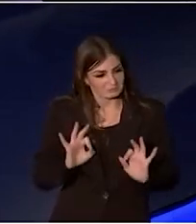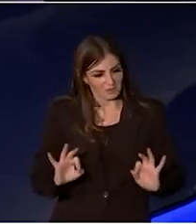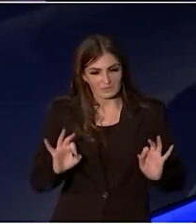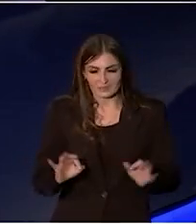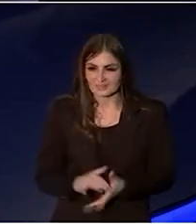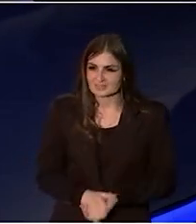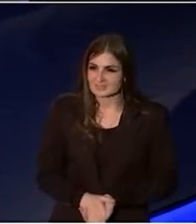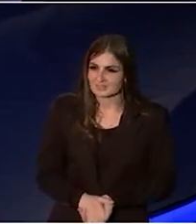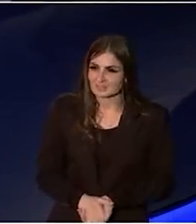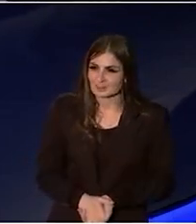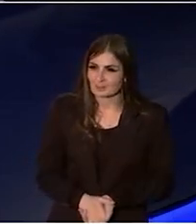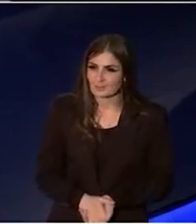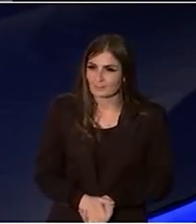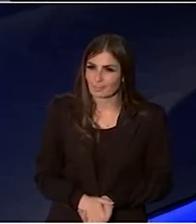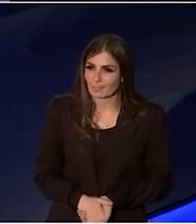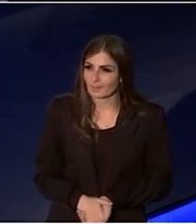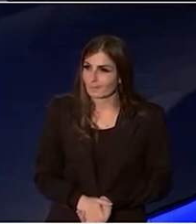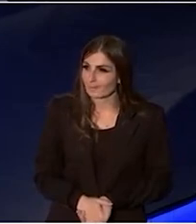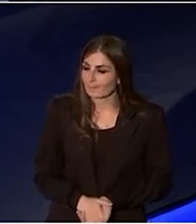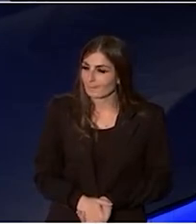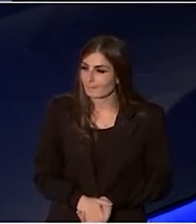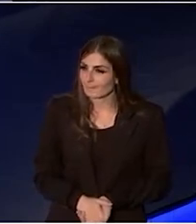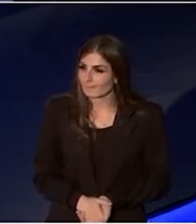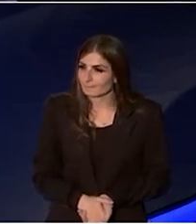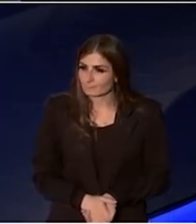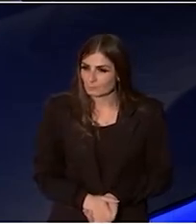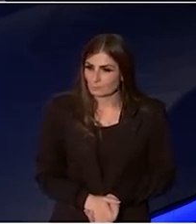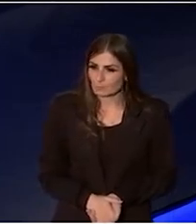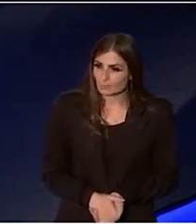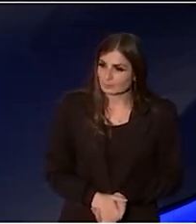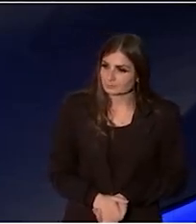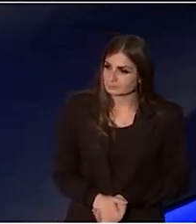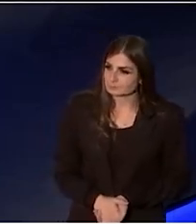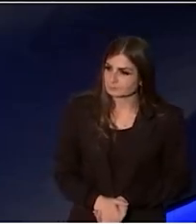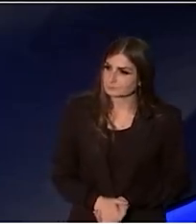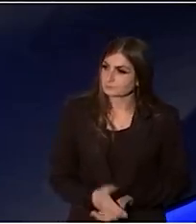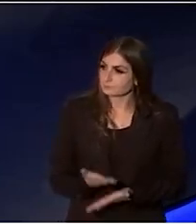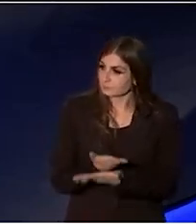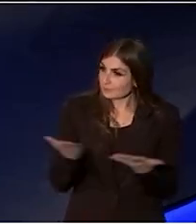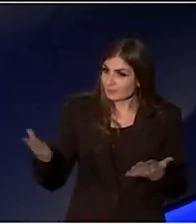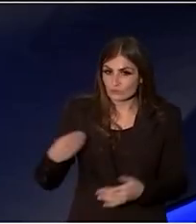But for every industry, right through to the most local,